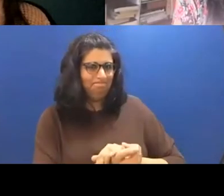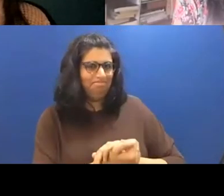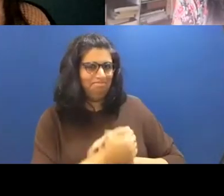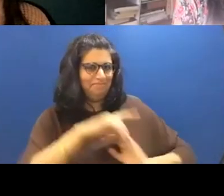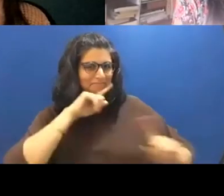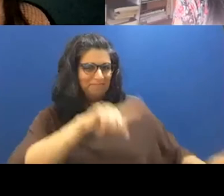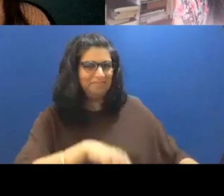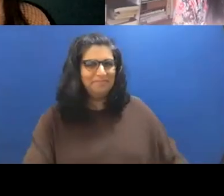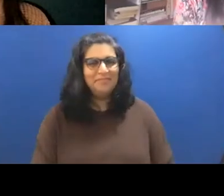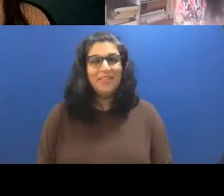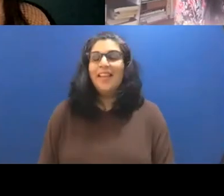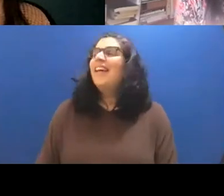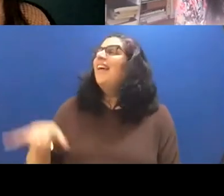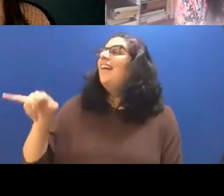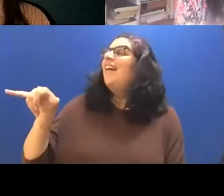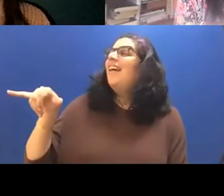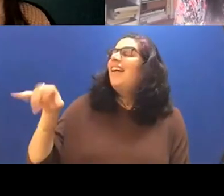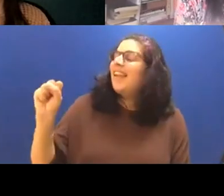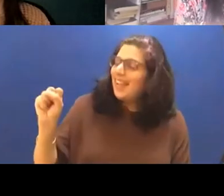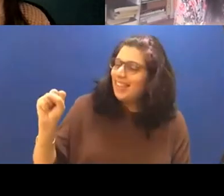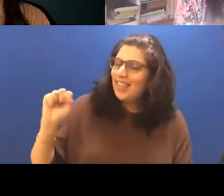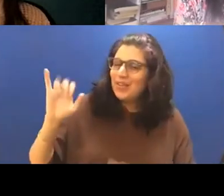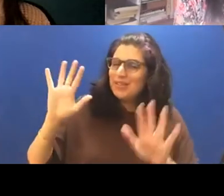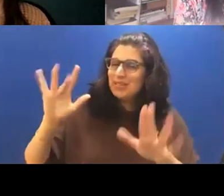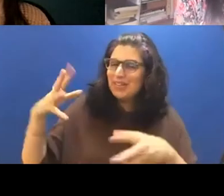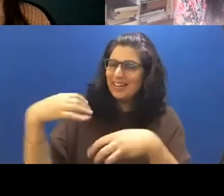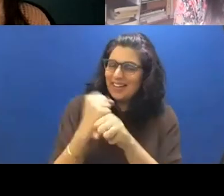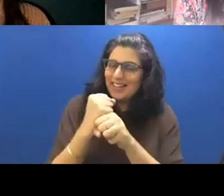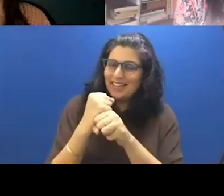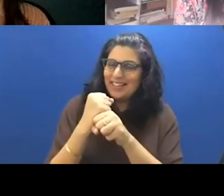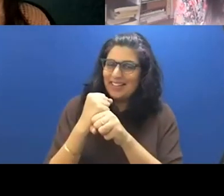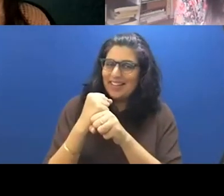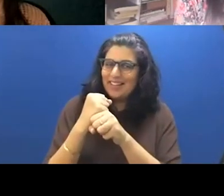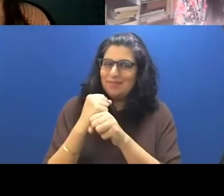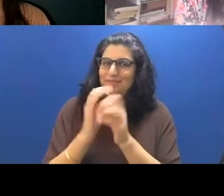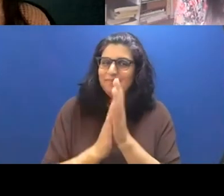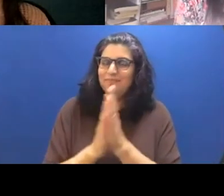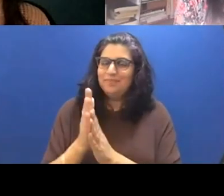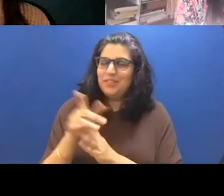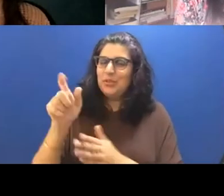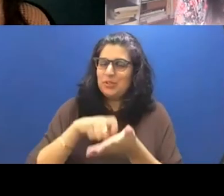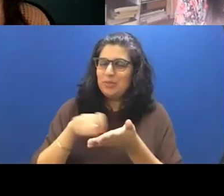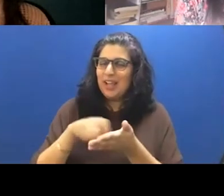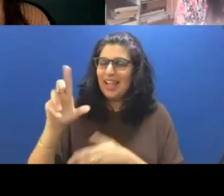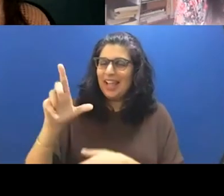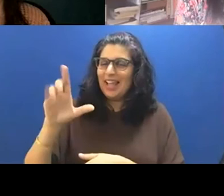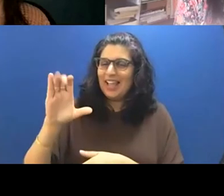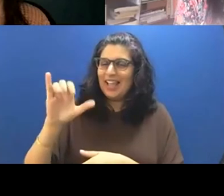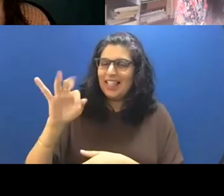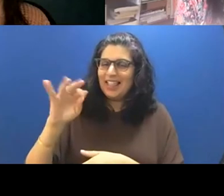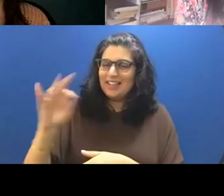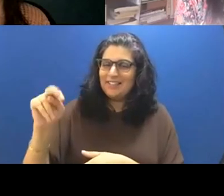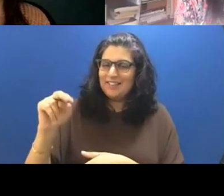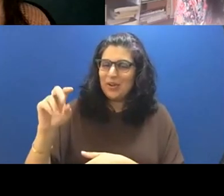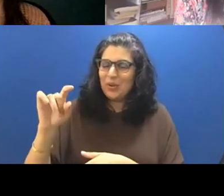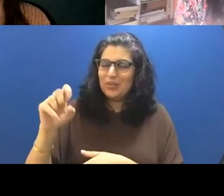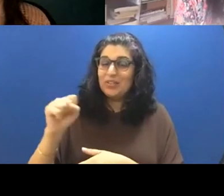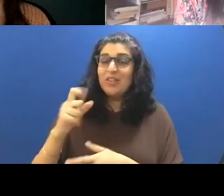Unknown Speaker yeah, no, that was a great summary, to do Cliff Notes. Um, so I think that to your answer your question about you know, was that scene